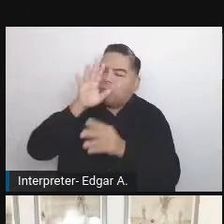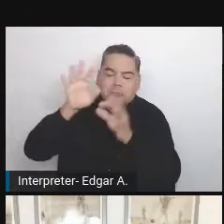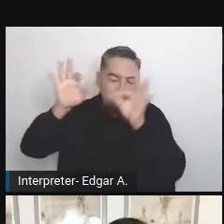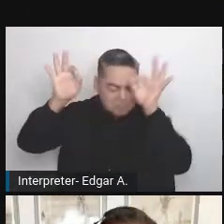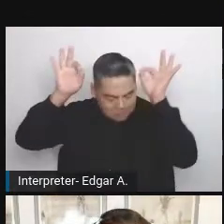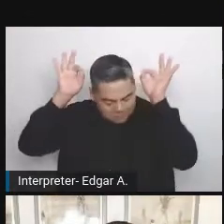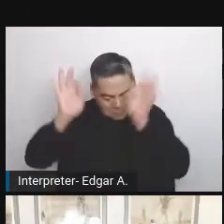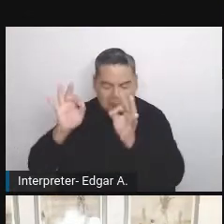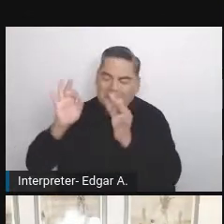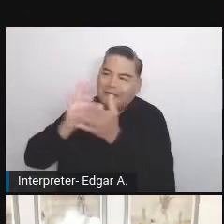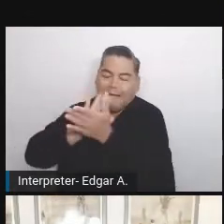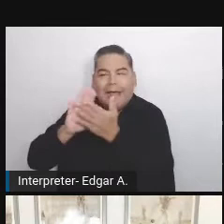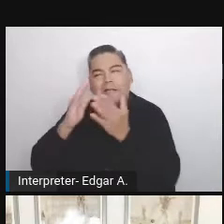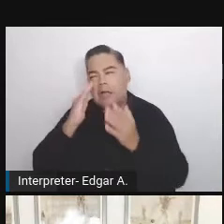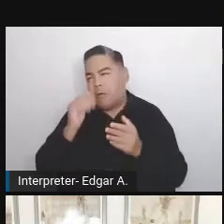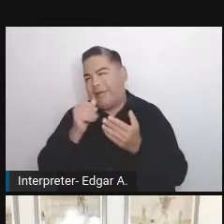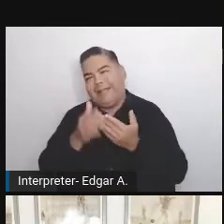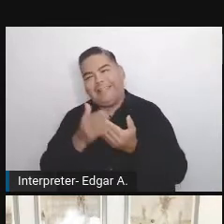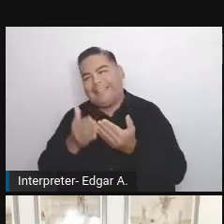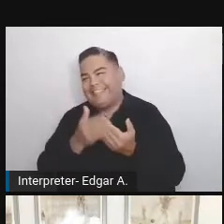I know it's not easy so kudos for you.